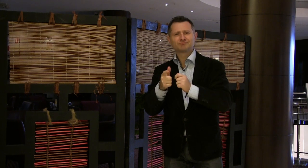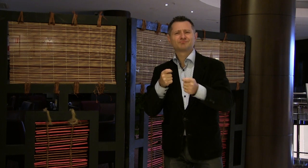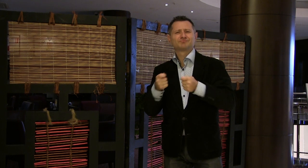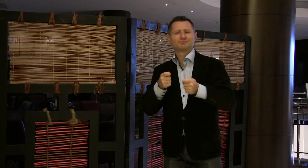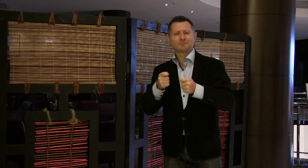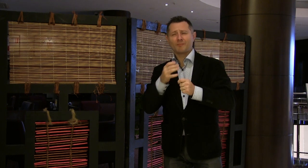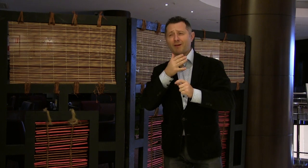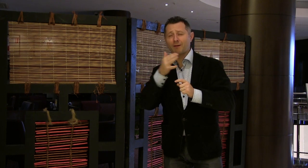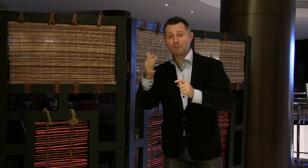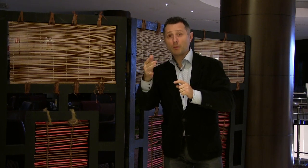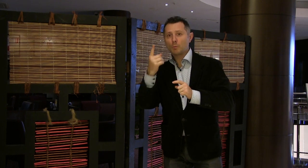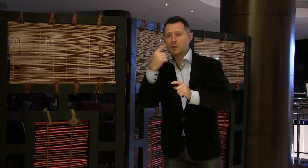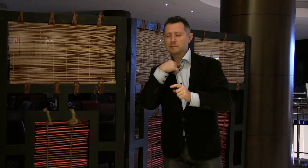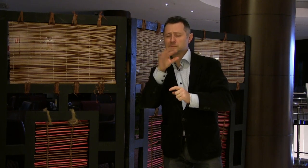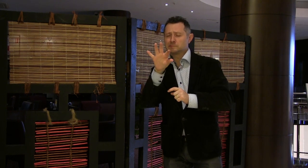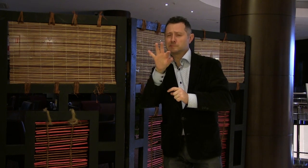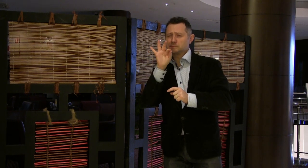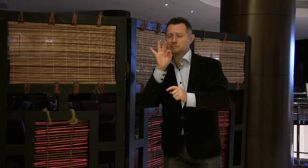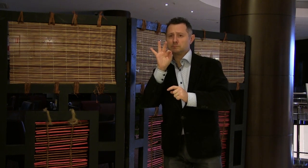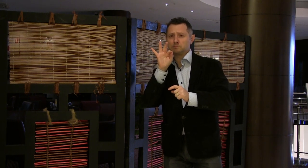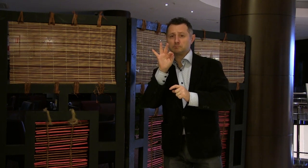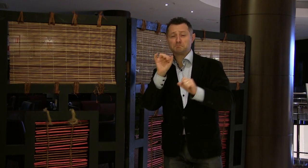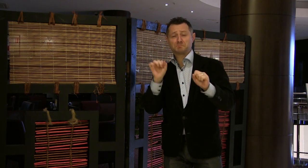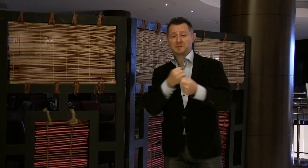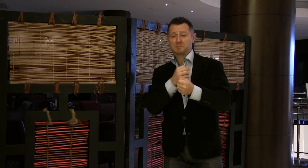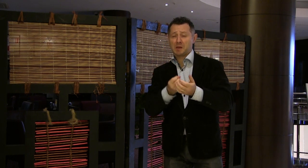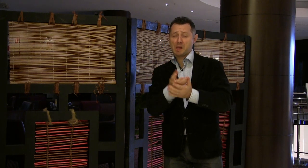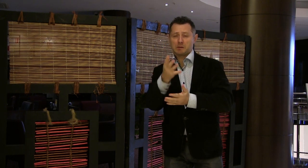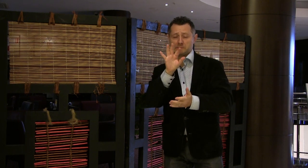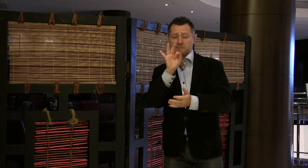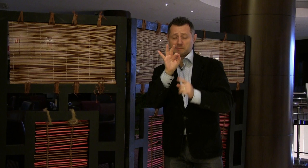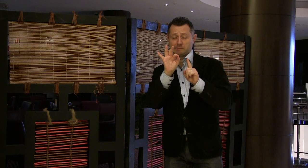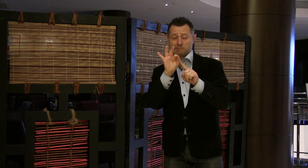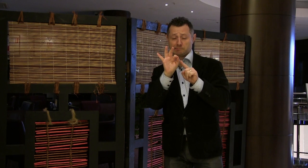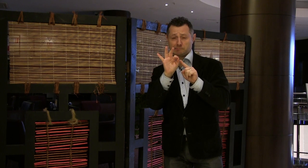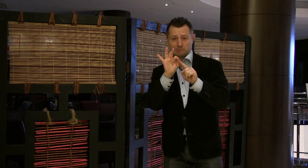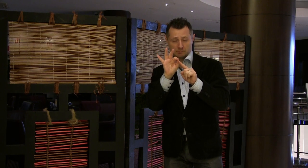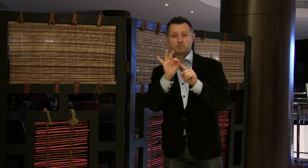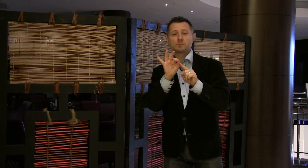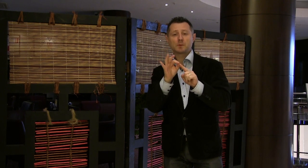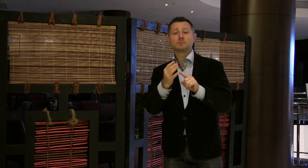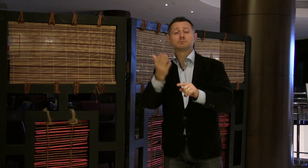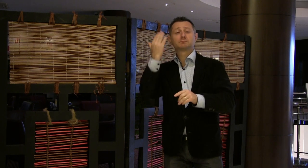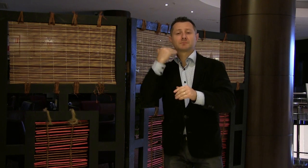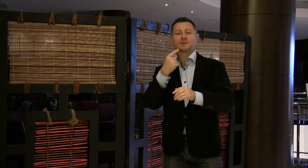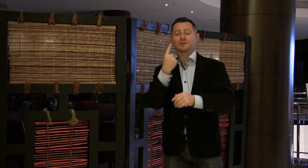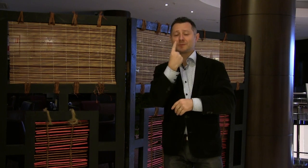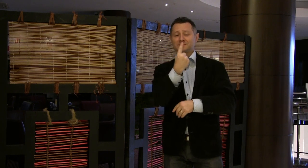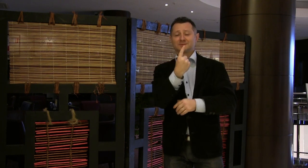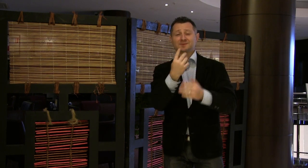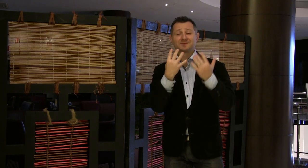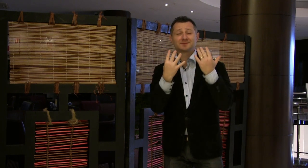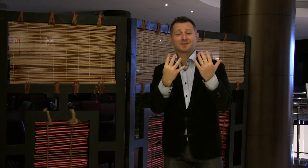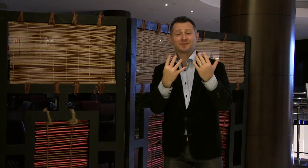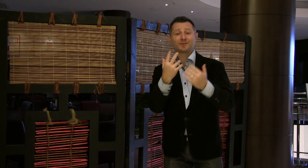so I had to pick one. In 1937, there was a event that came to be